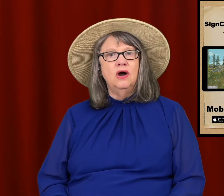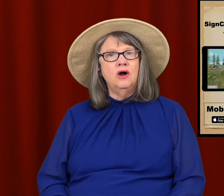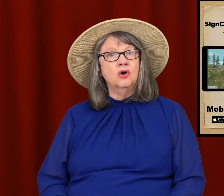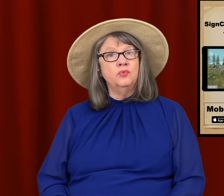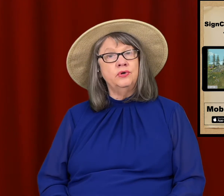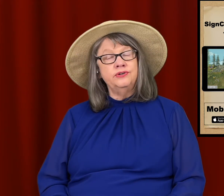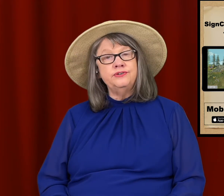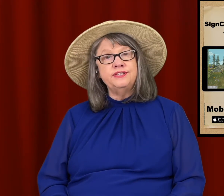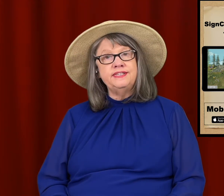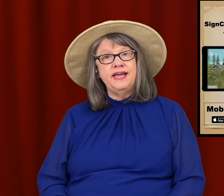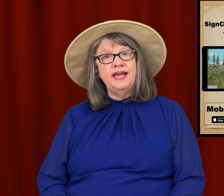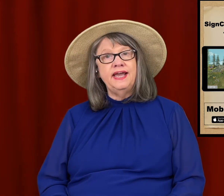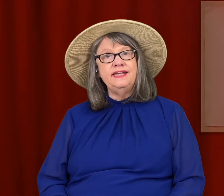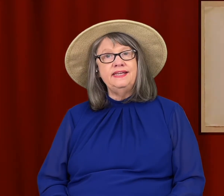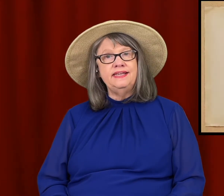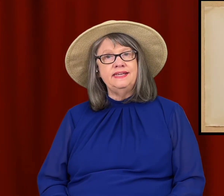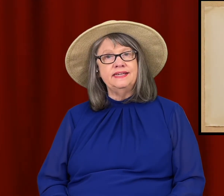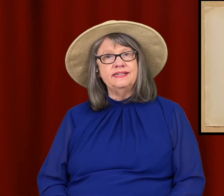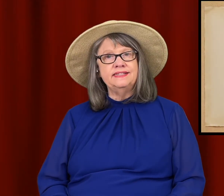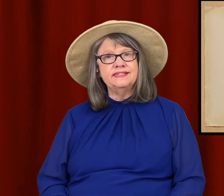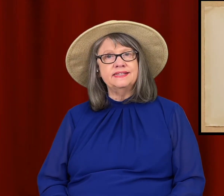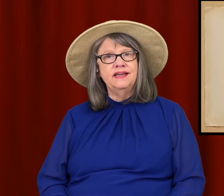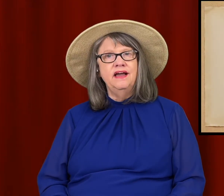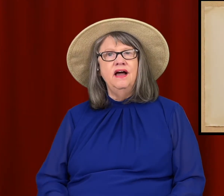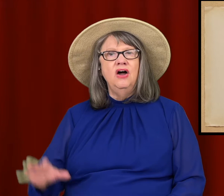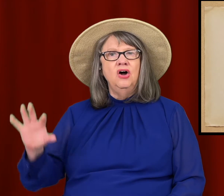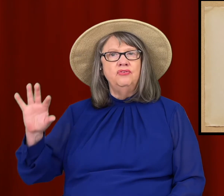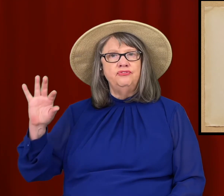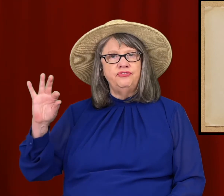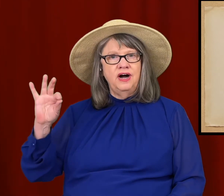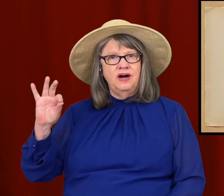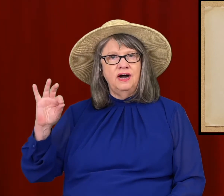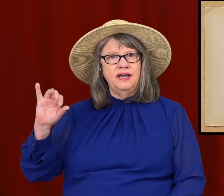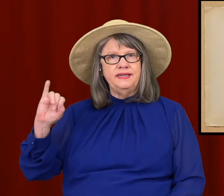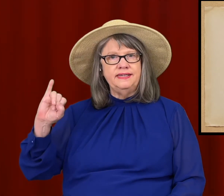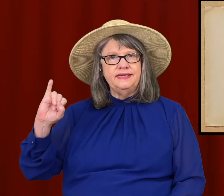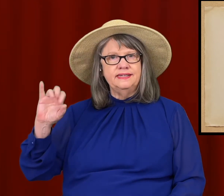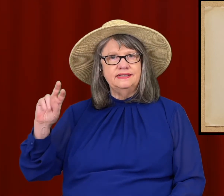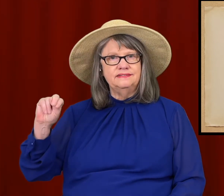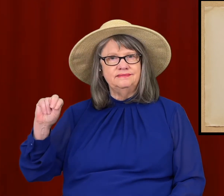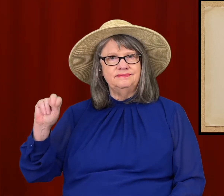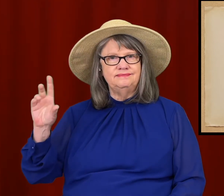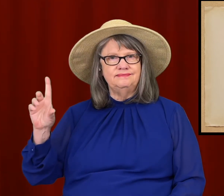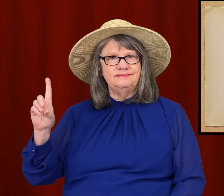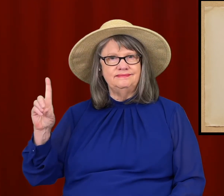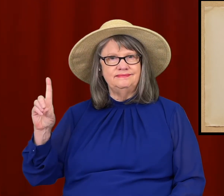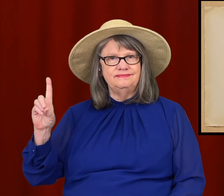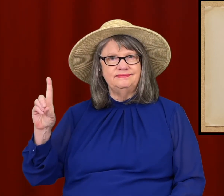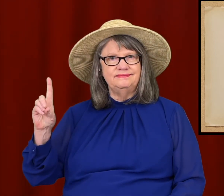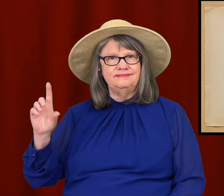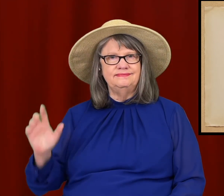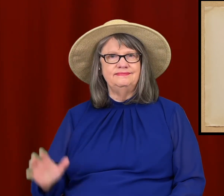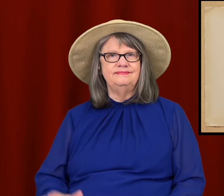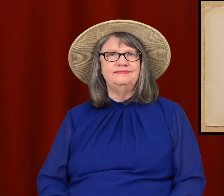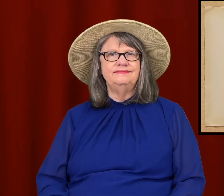Our word today is … FIND.